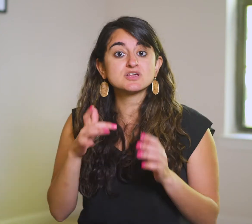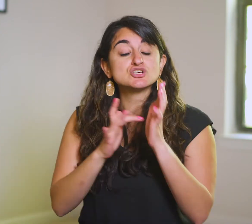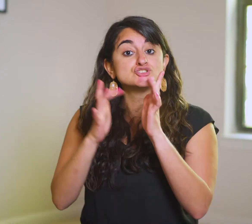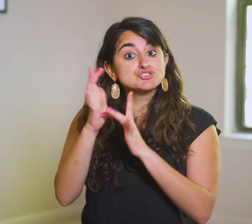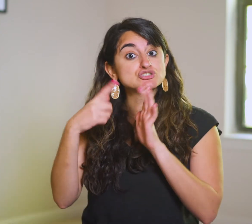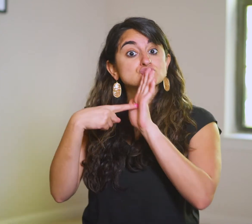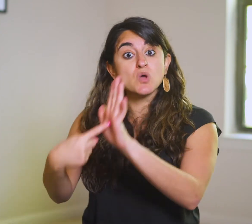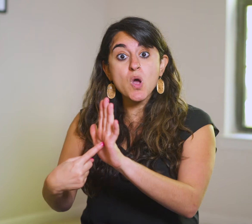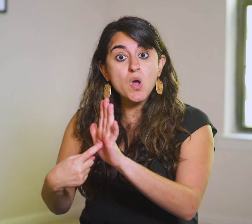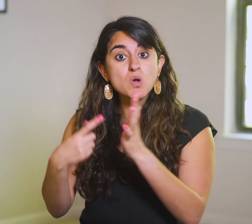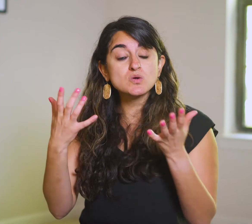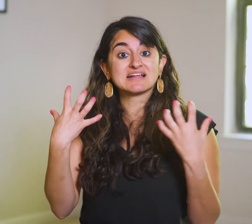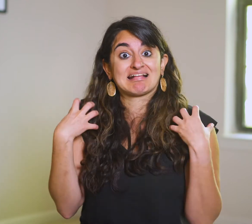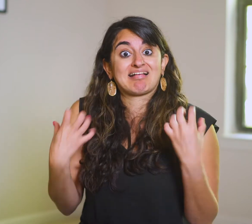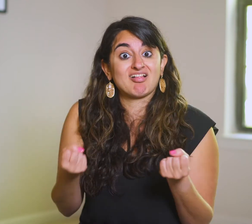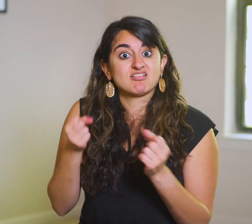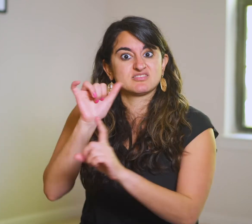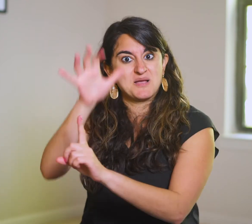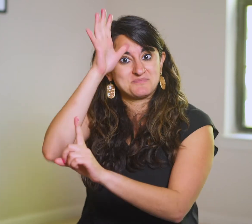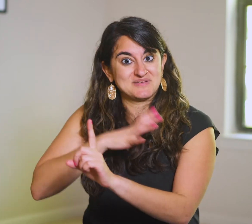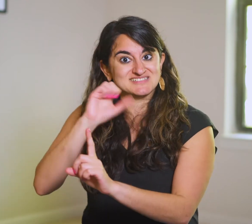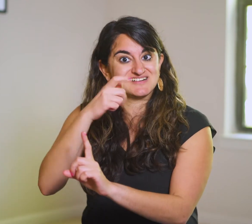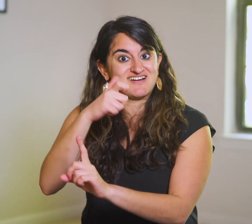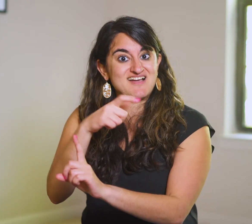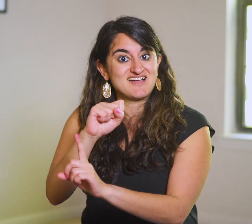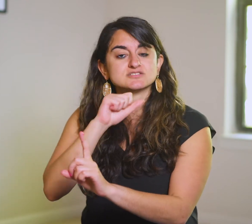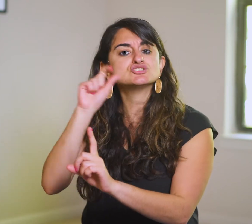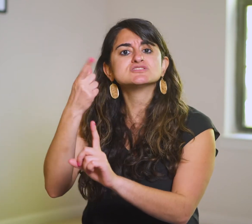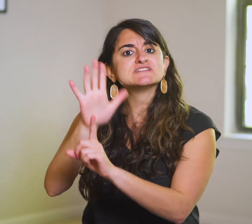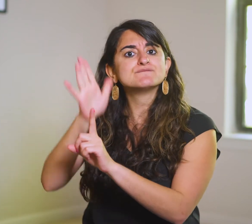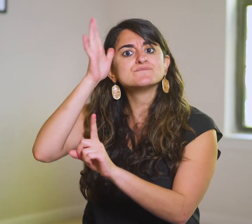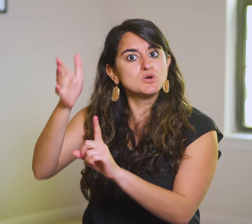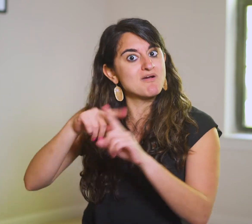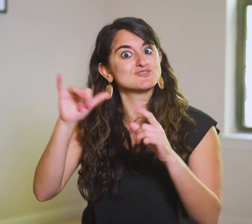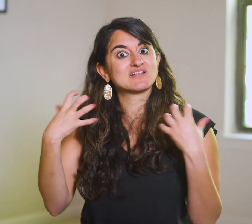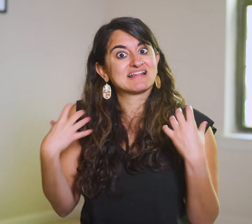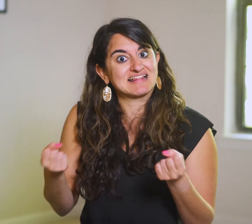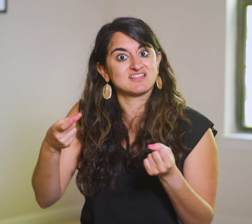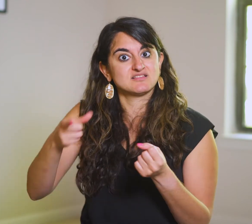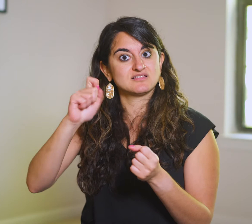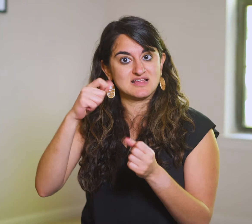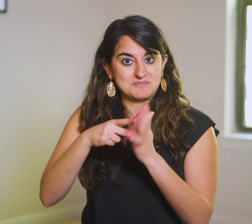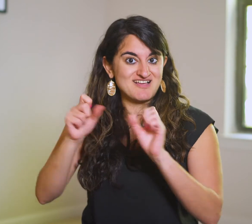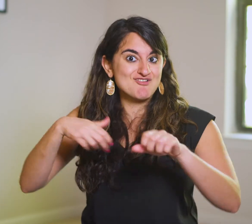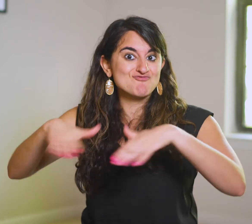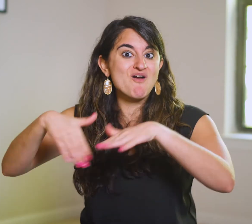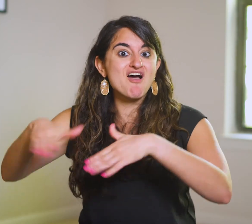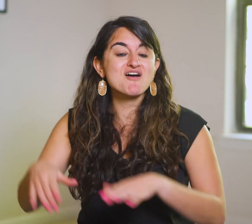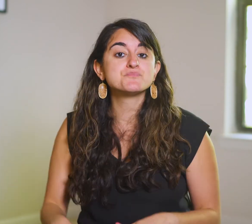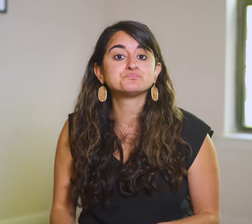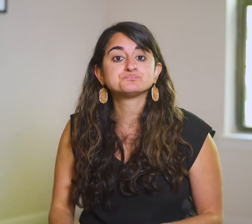So Jesus shows them by healing the man’s legs, not just his future.